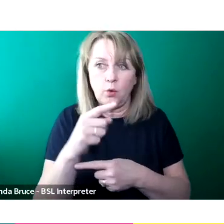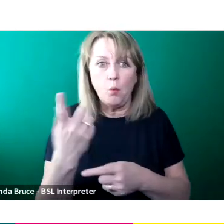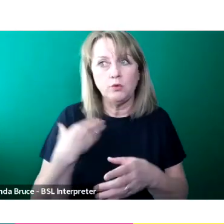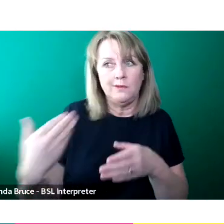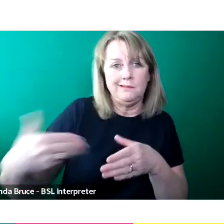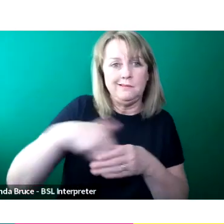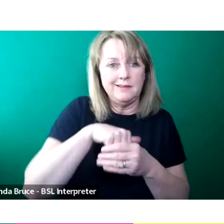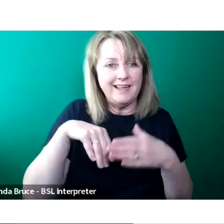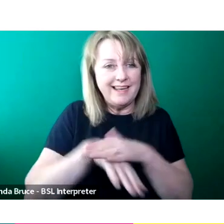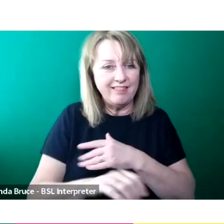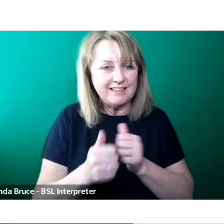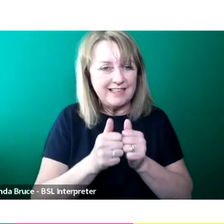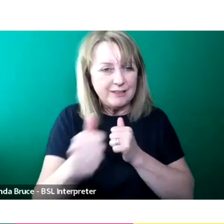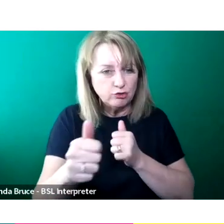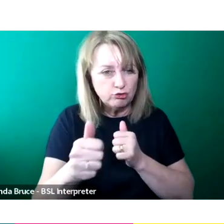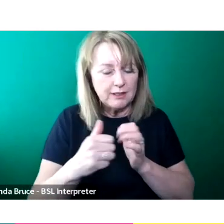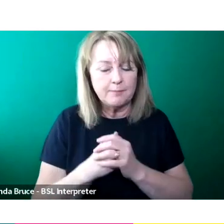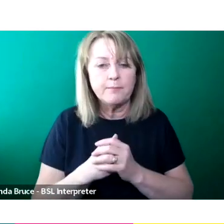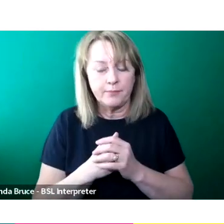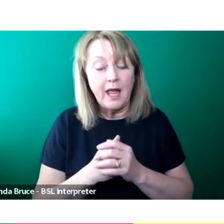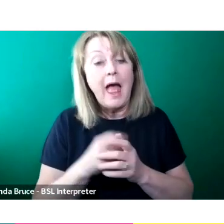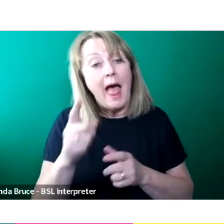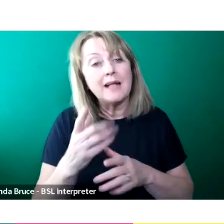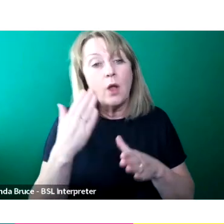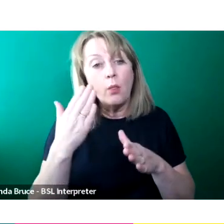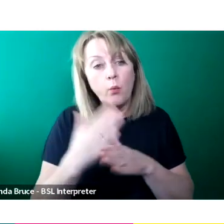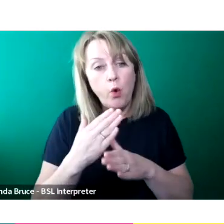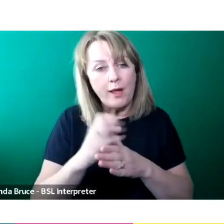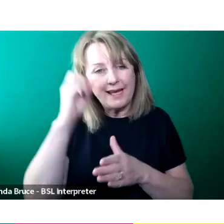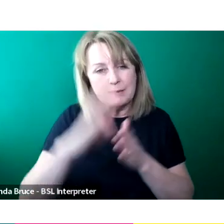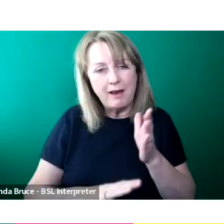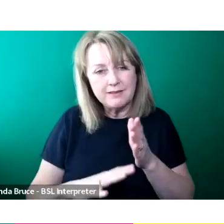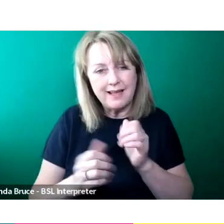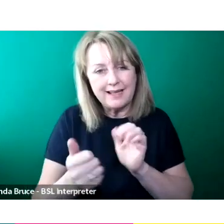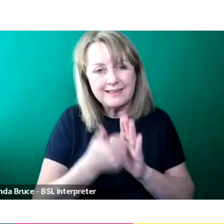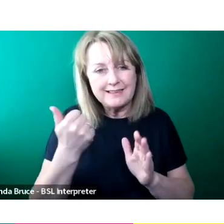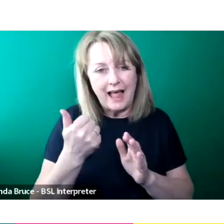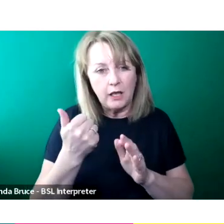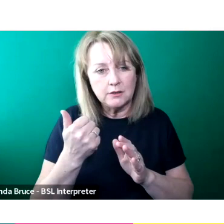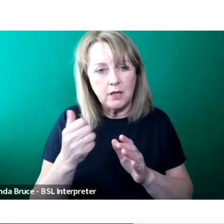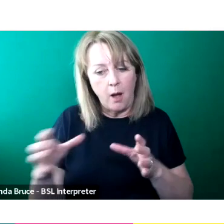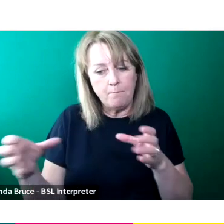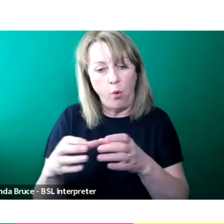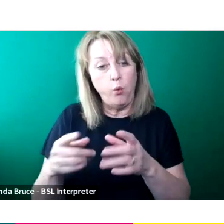And I also look after the work experience talent pool with the talent coordinator as well.